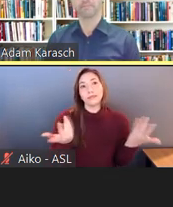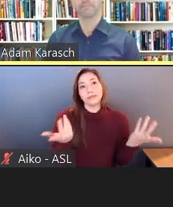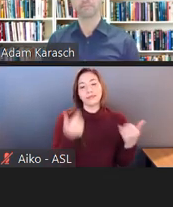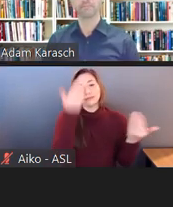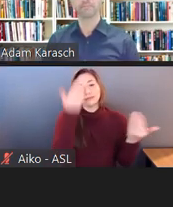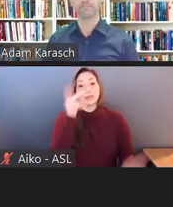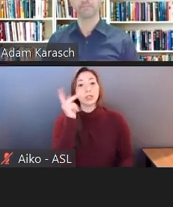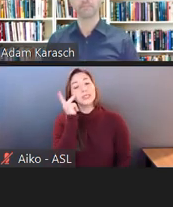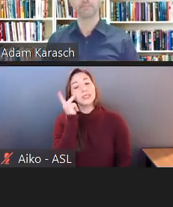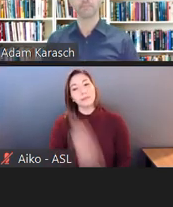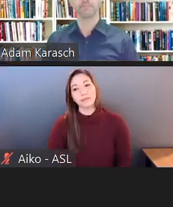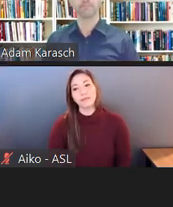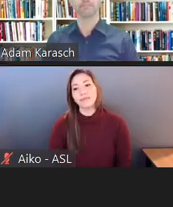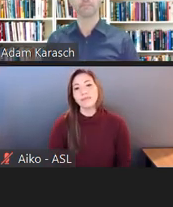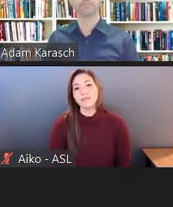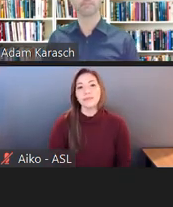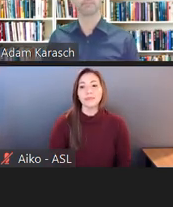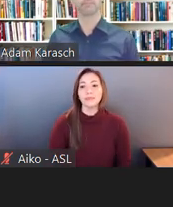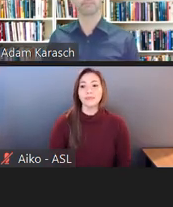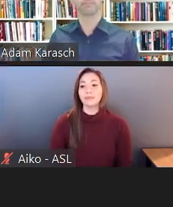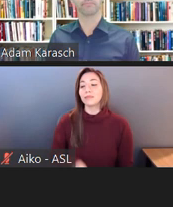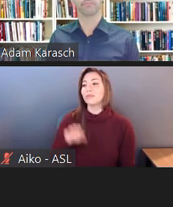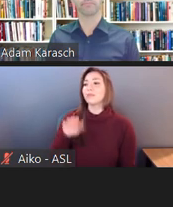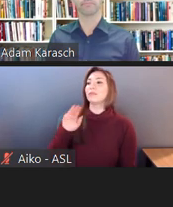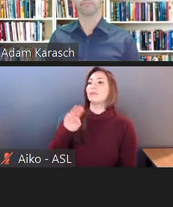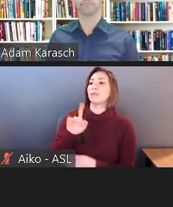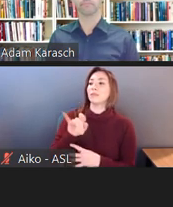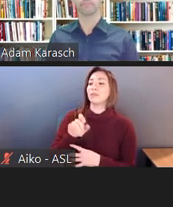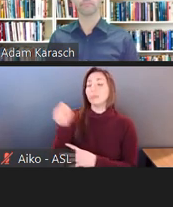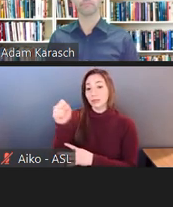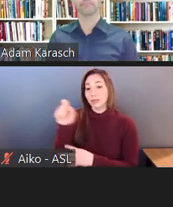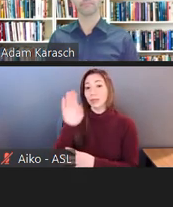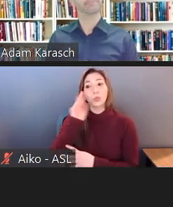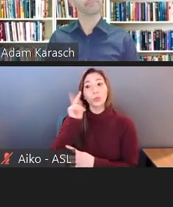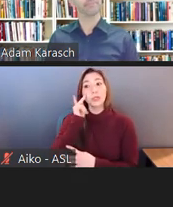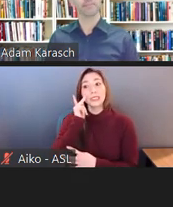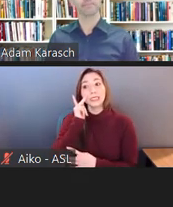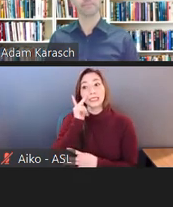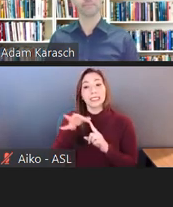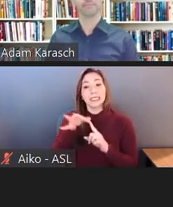We'll see. We will see, and especially when there's a pending lawsuit.